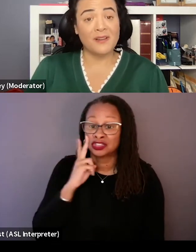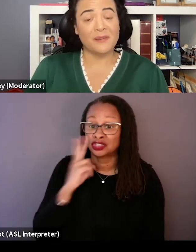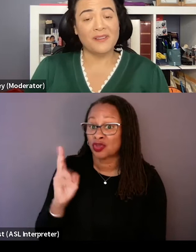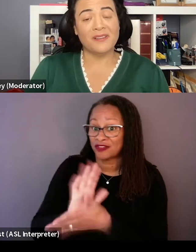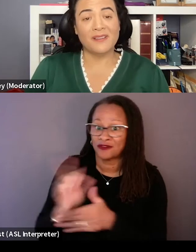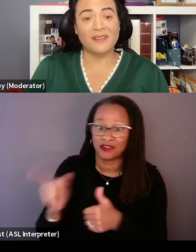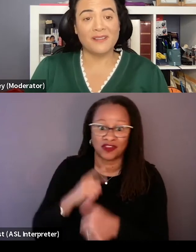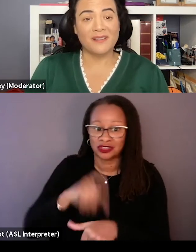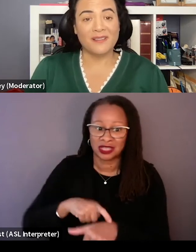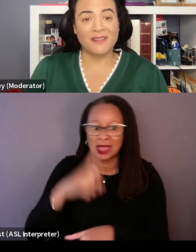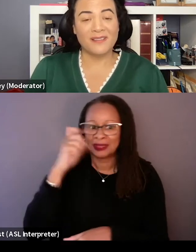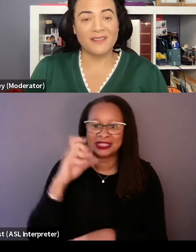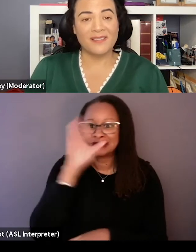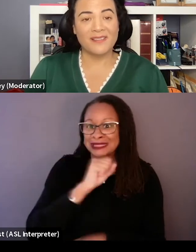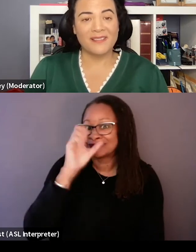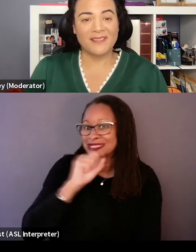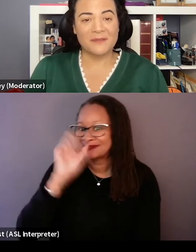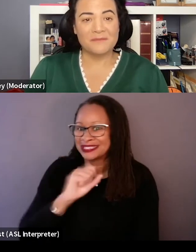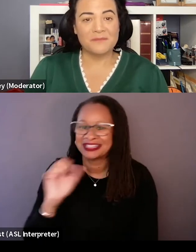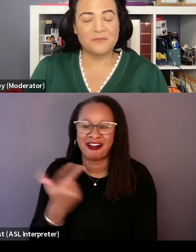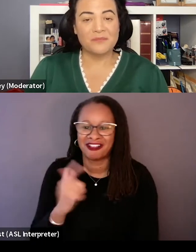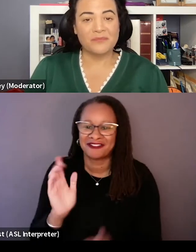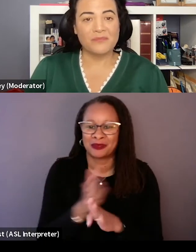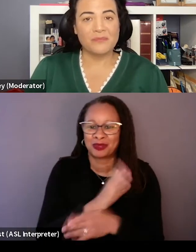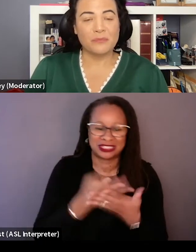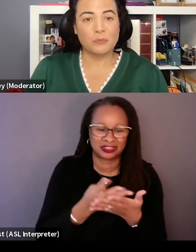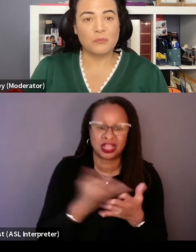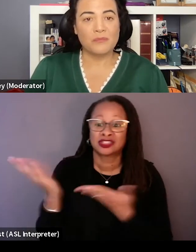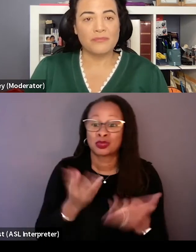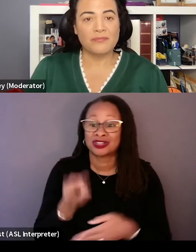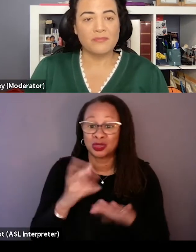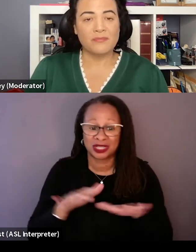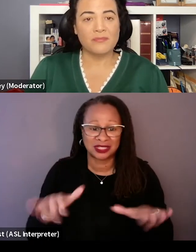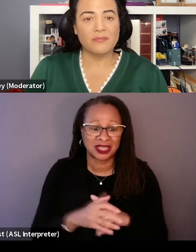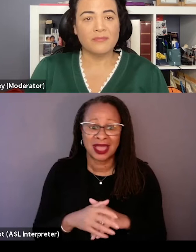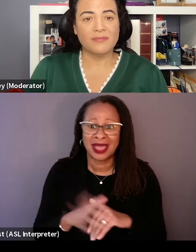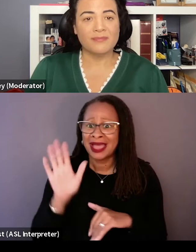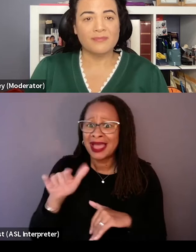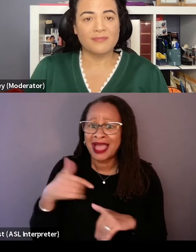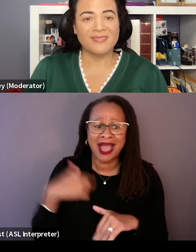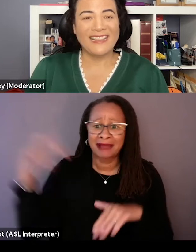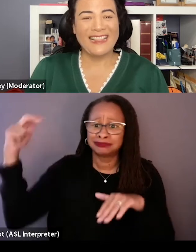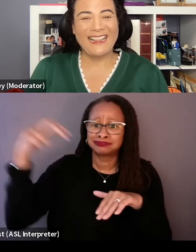because she's missed all of the pre screenings we had done, unfortunately. And she brought her two kids and her, she was like, "Listen, I land rovers on Mars all the time